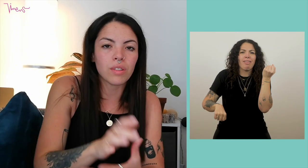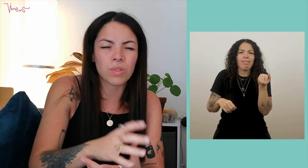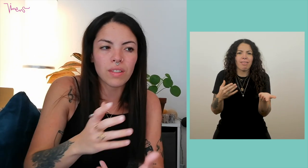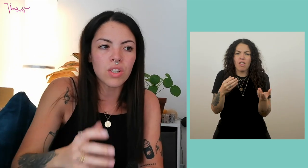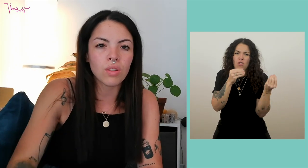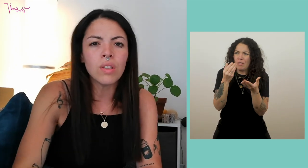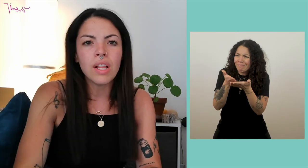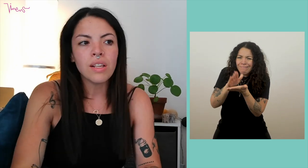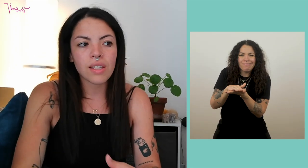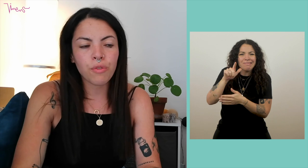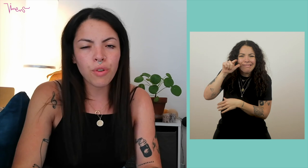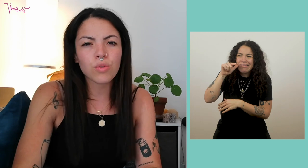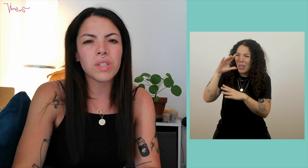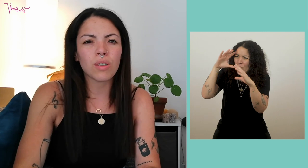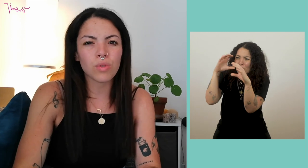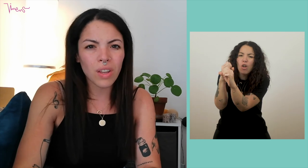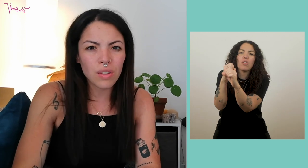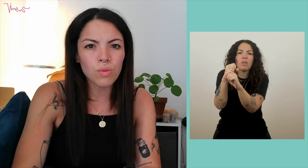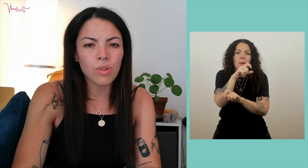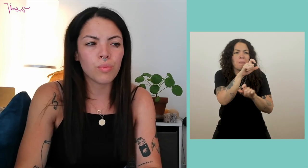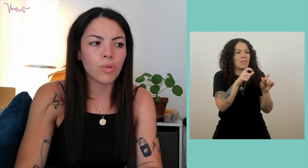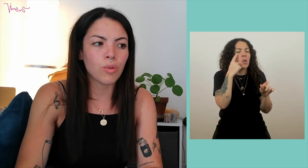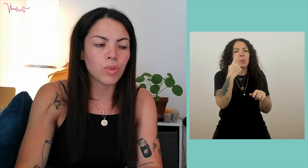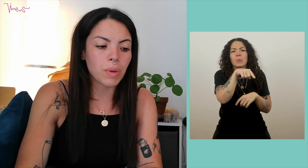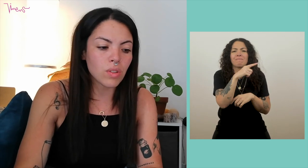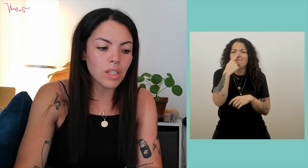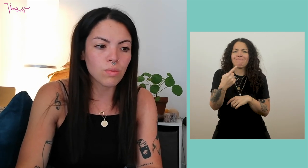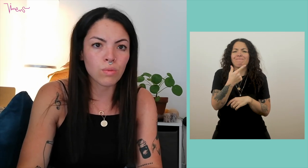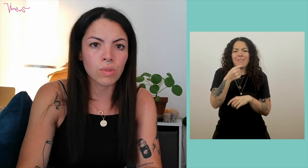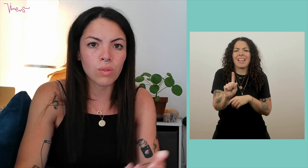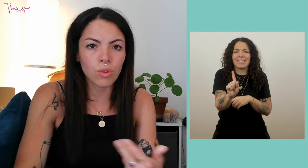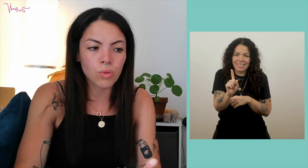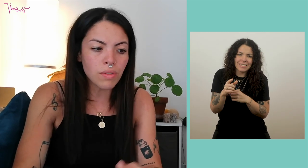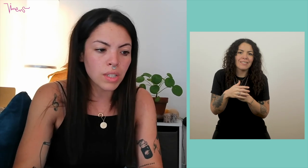So it's very annoying. It also forces concentration for the people who receive us.